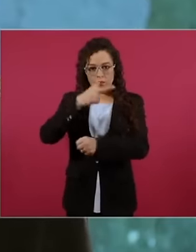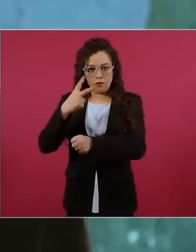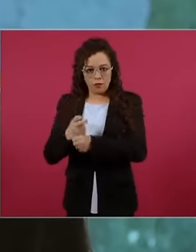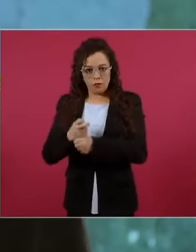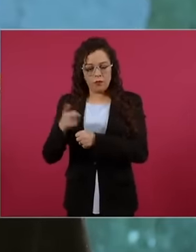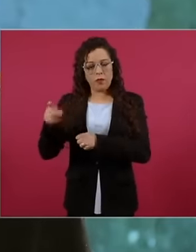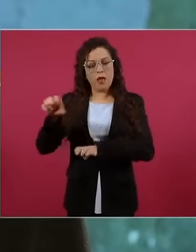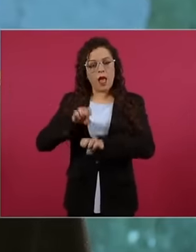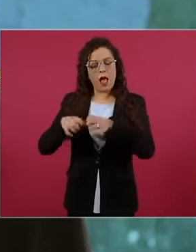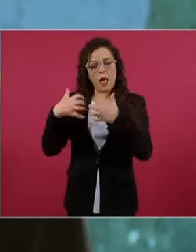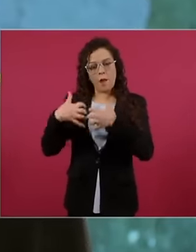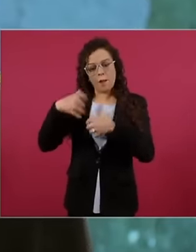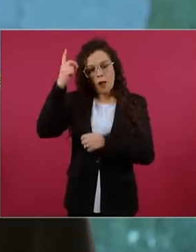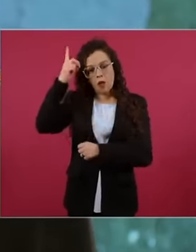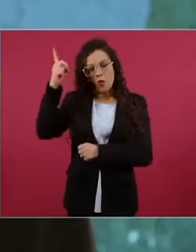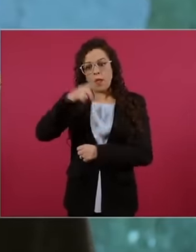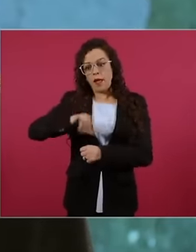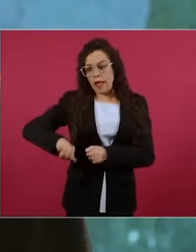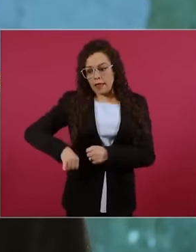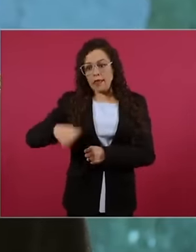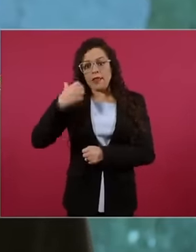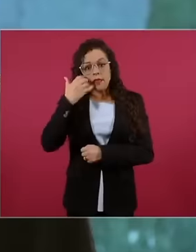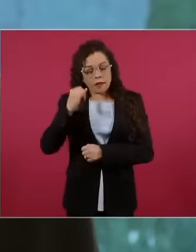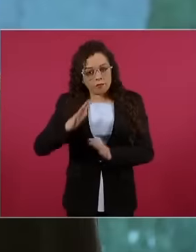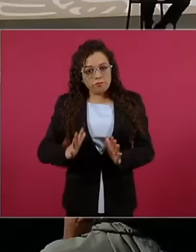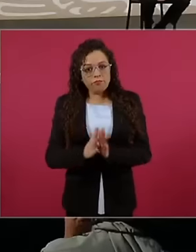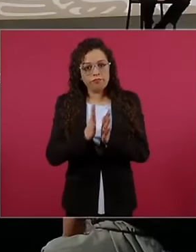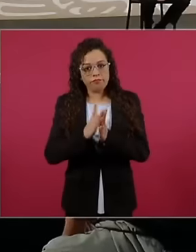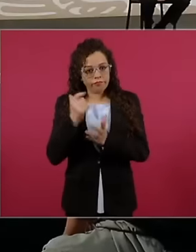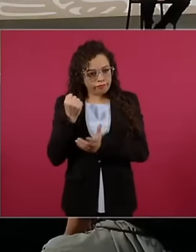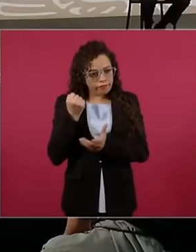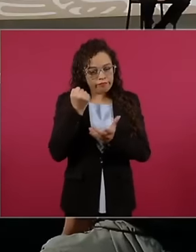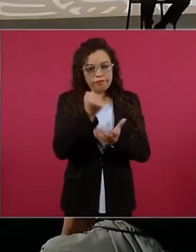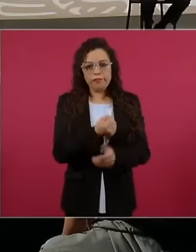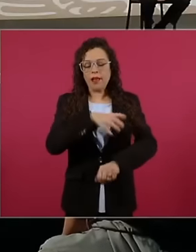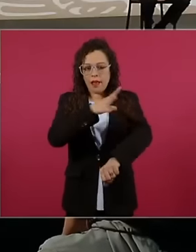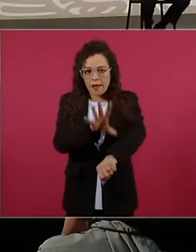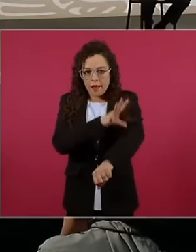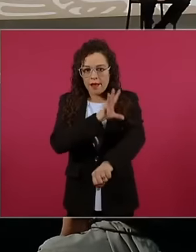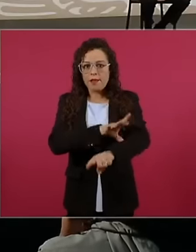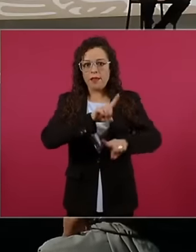especially in agro-industrial issues and also energy and we are going to bid in the next few